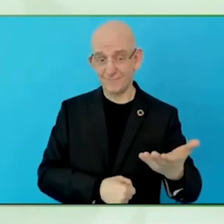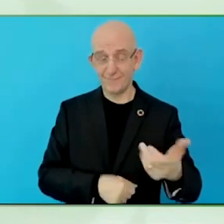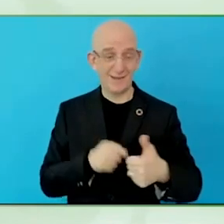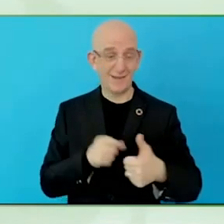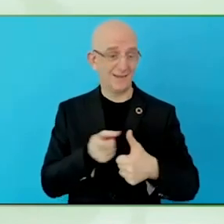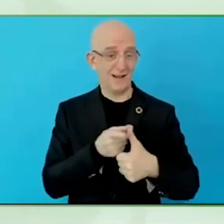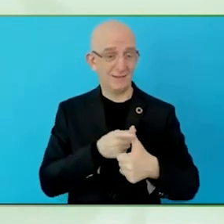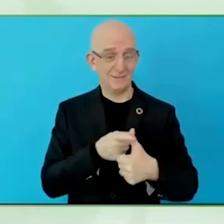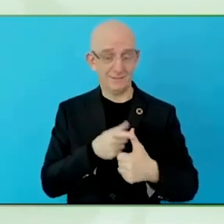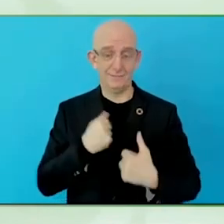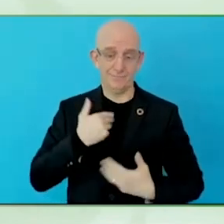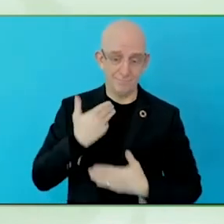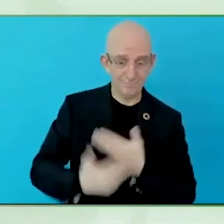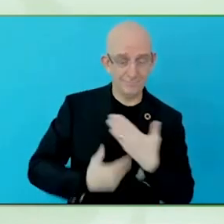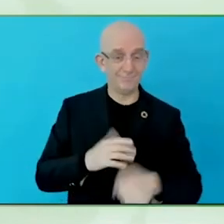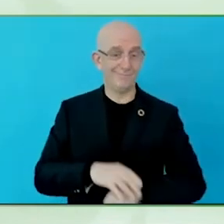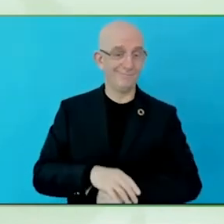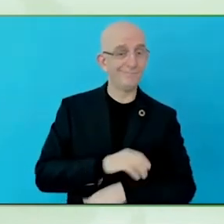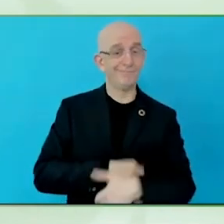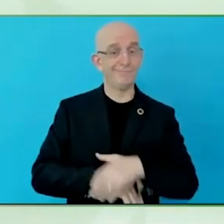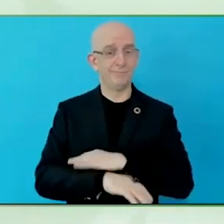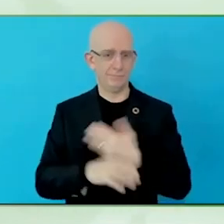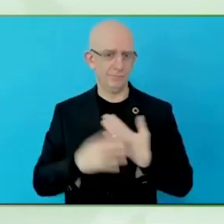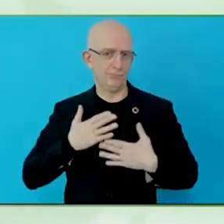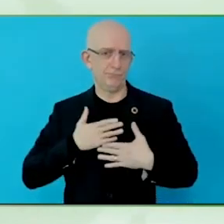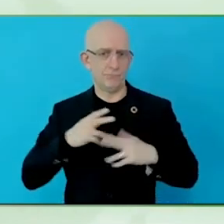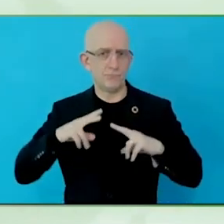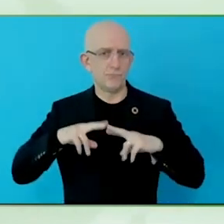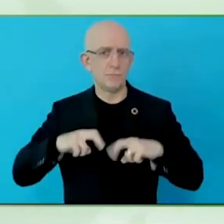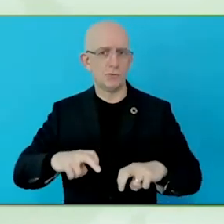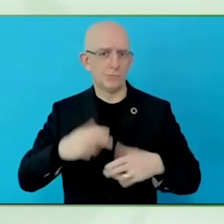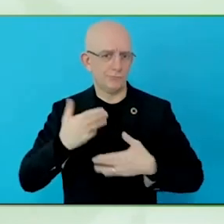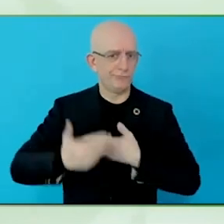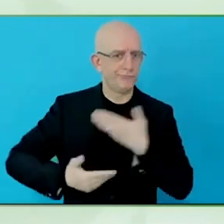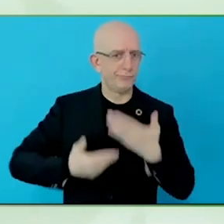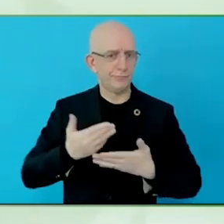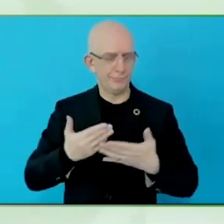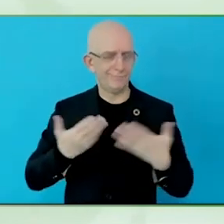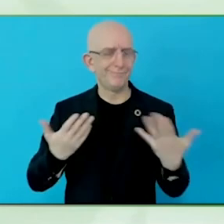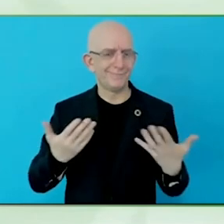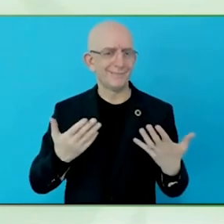We know now -- we know now, because different countries use